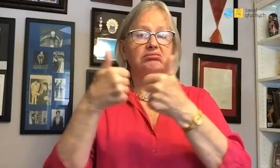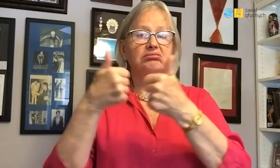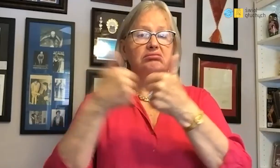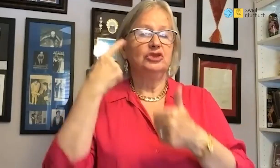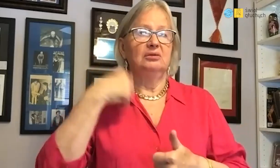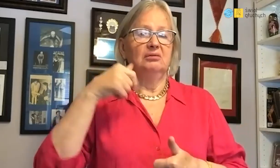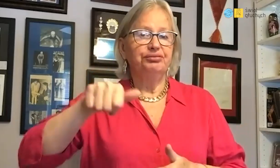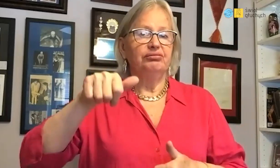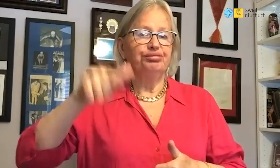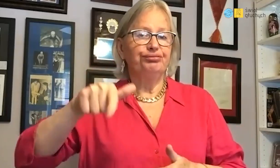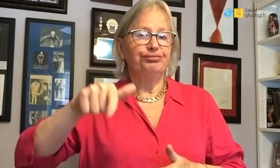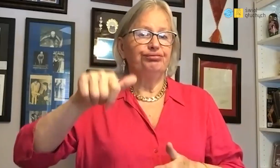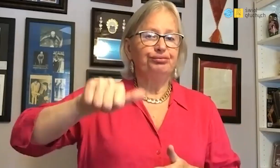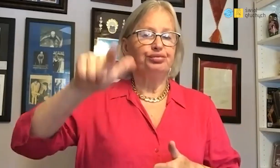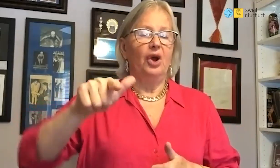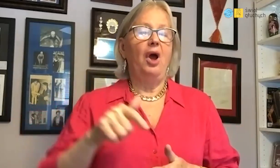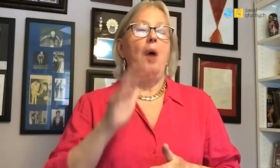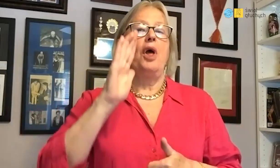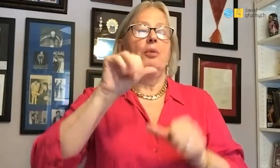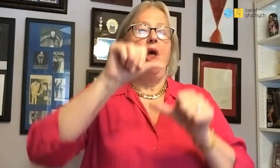As a club representative, usually I took first or second place.